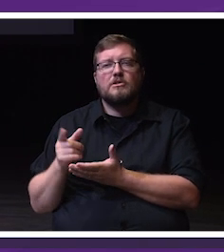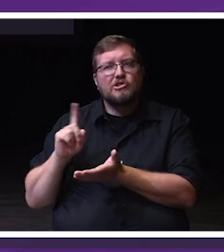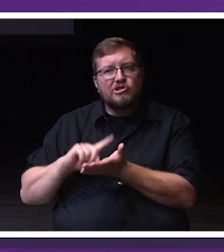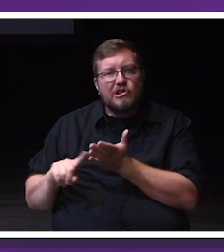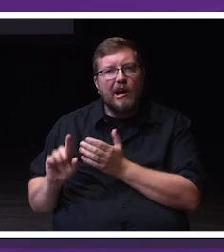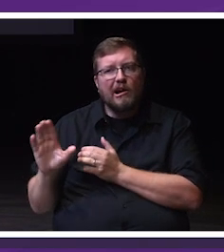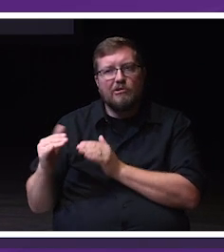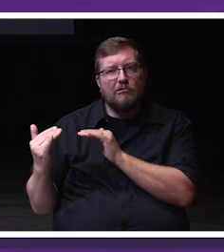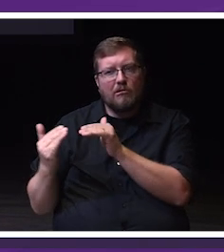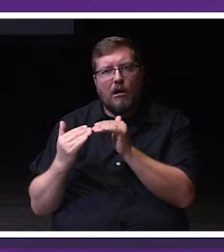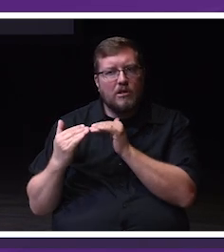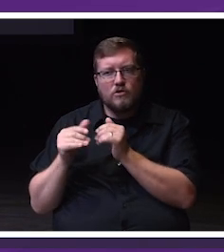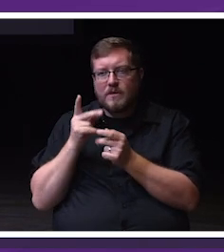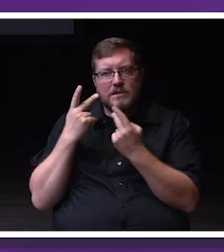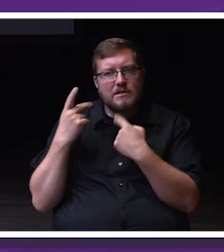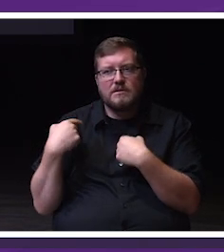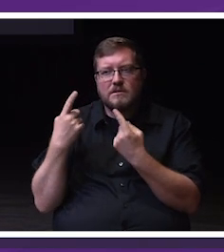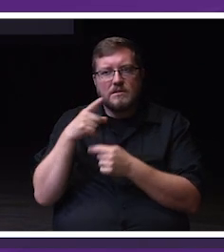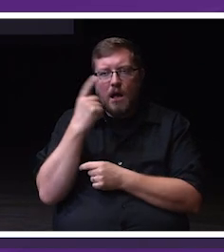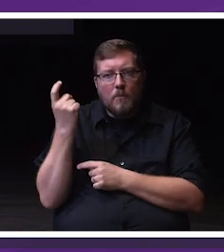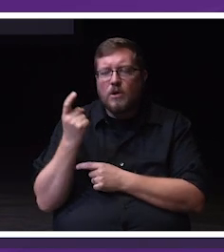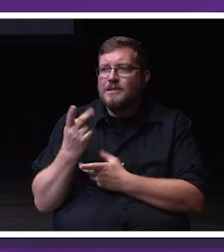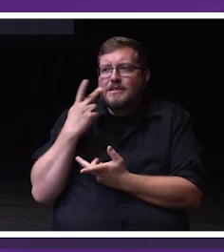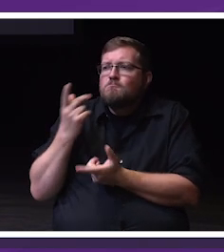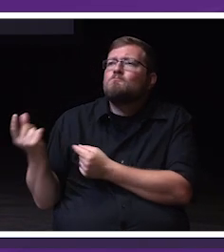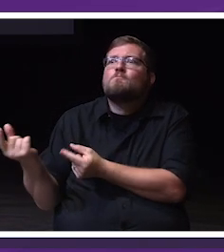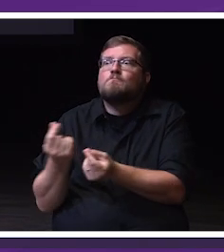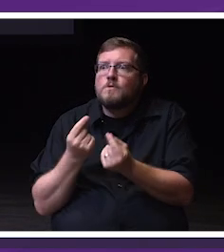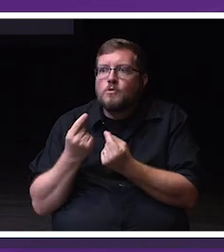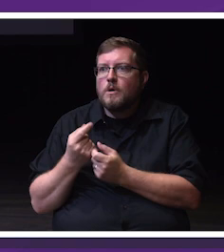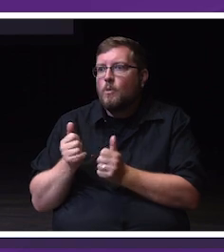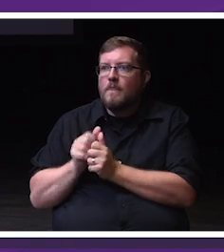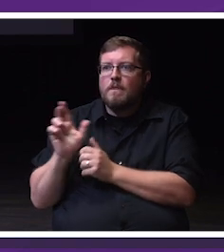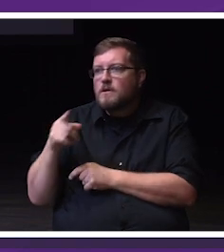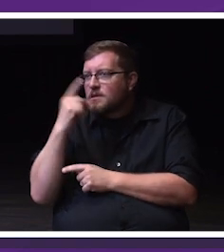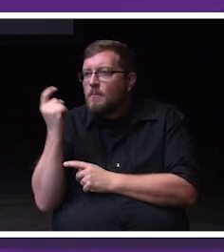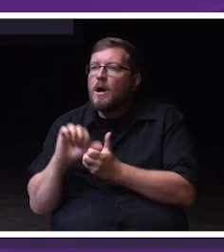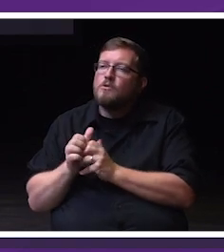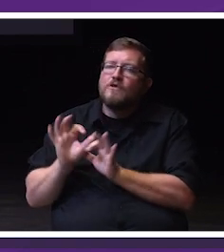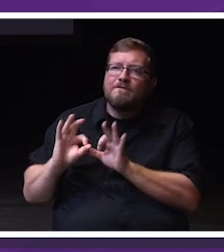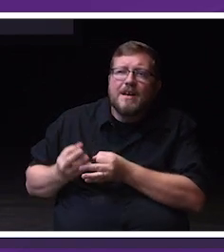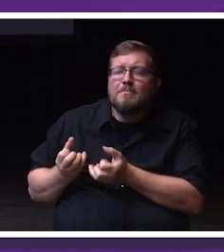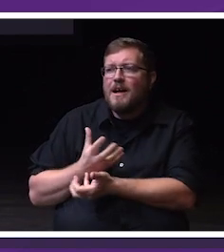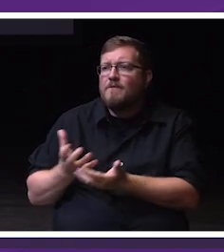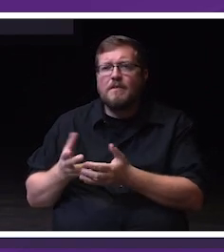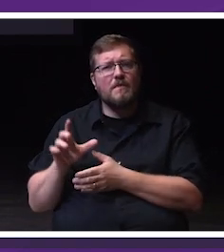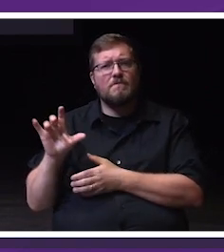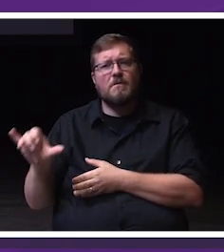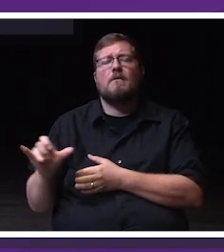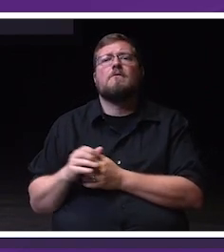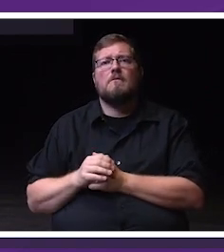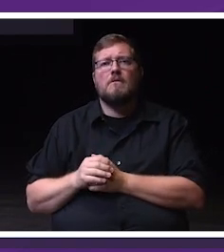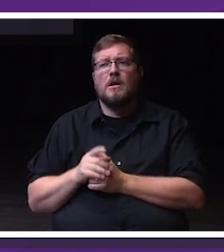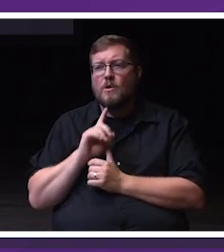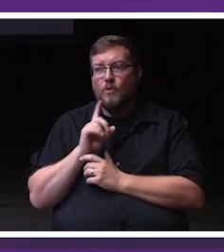Find out what fun things they've done, how their family is. Let each other know that they matter.